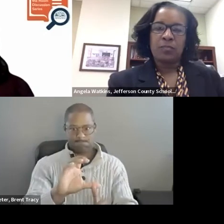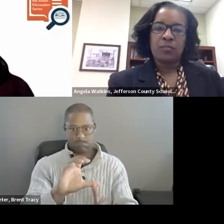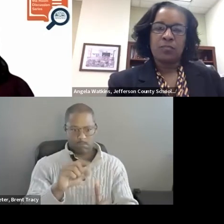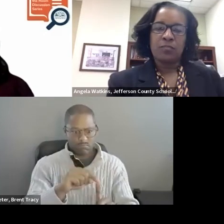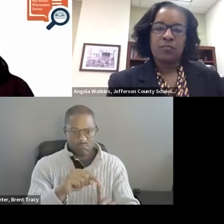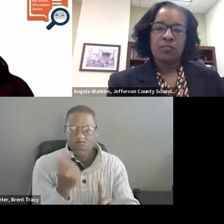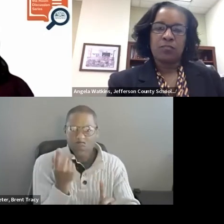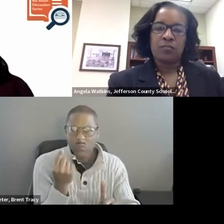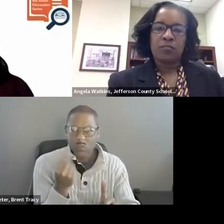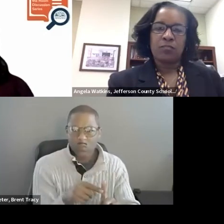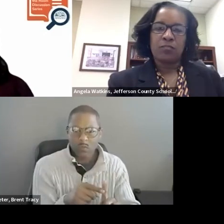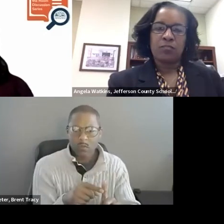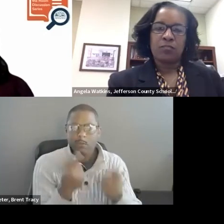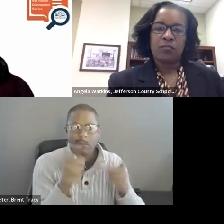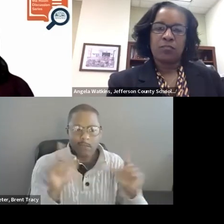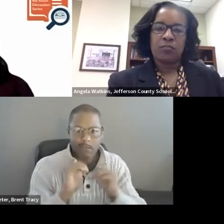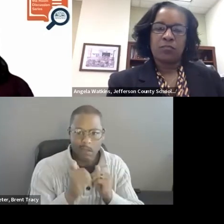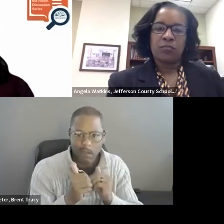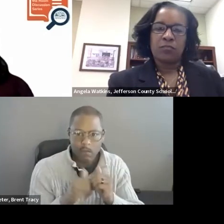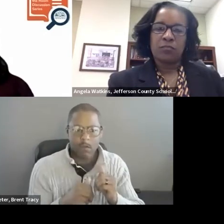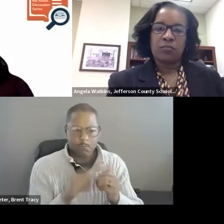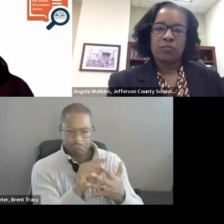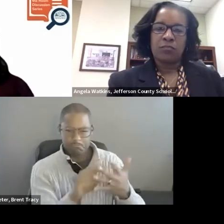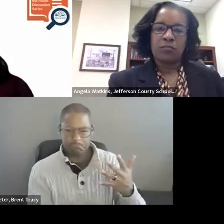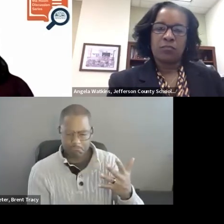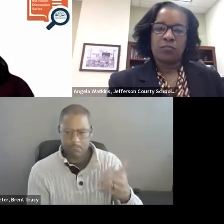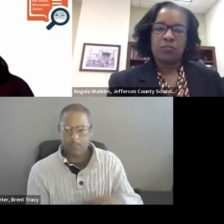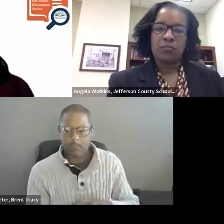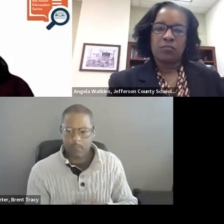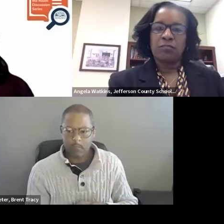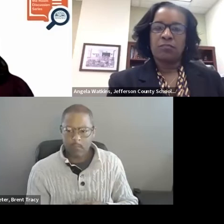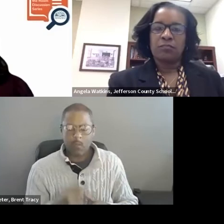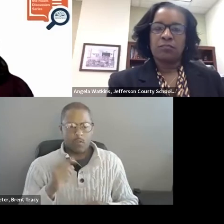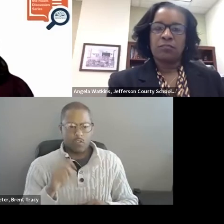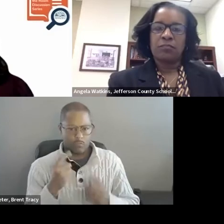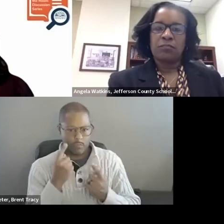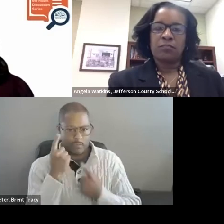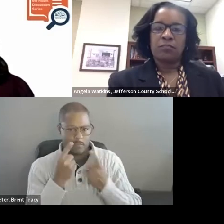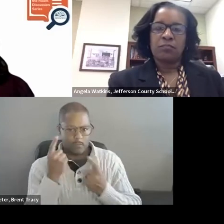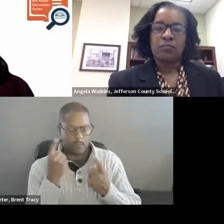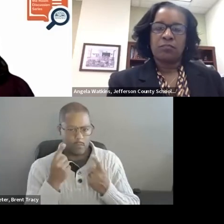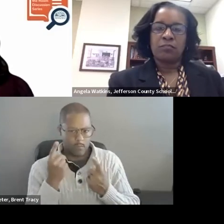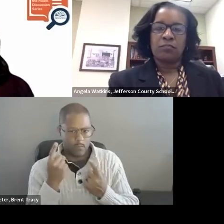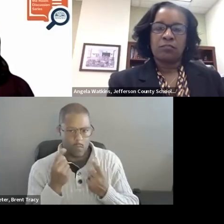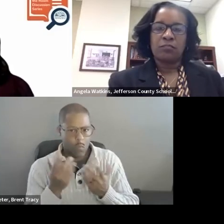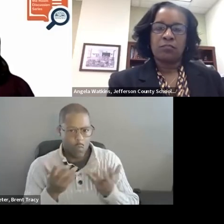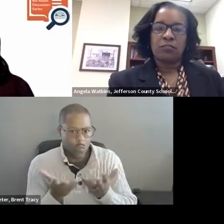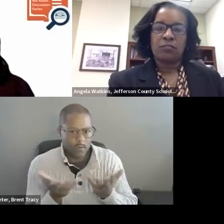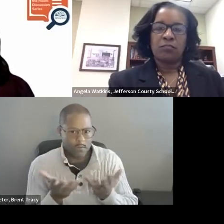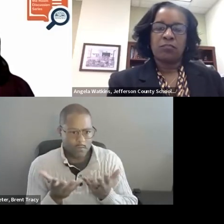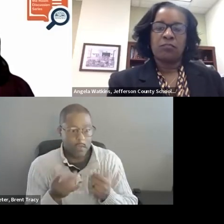It also talks about what we speak thinking about as we are thinking about scaling programs.